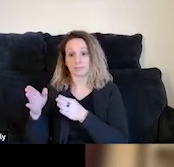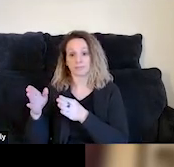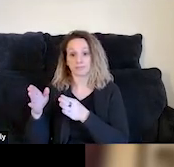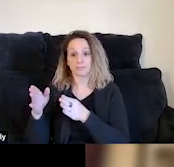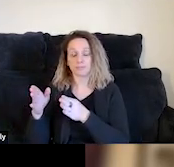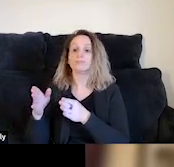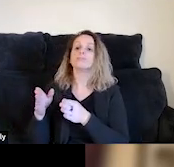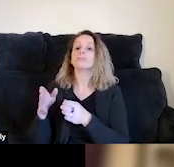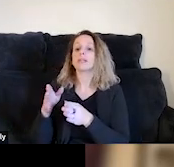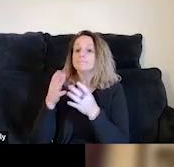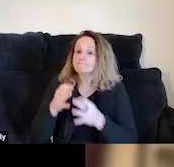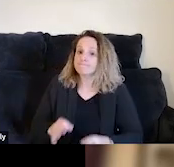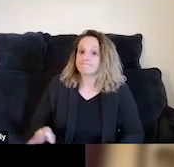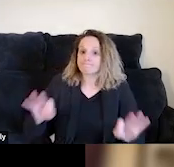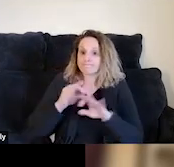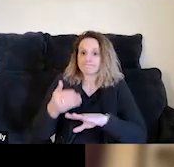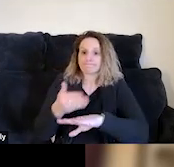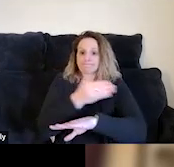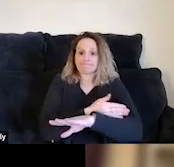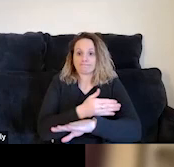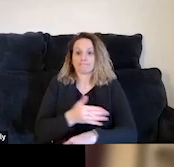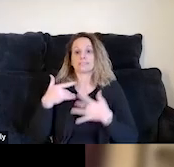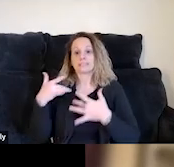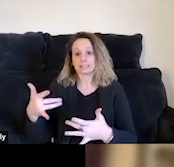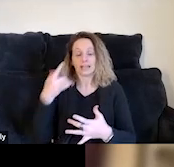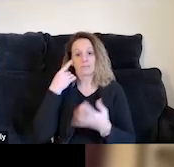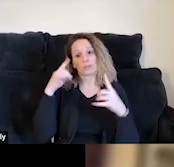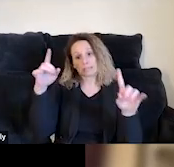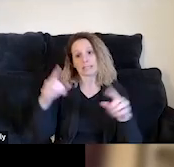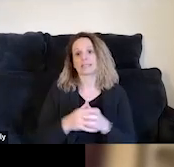that significantly increases their likelihood of succeeding.